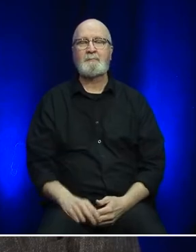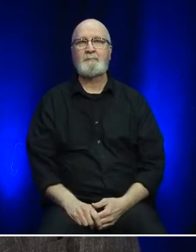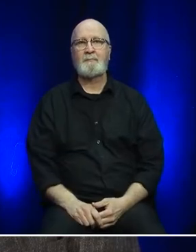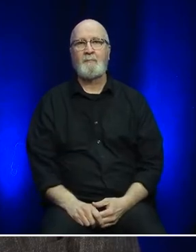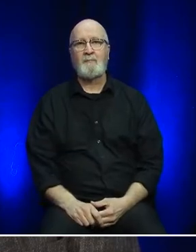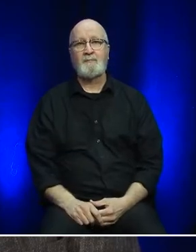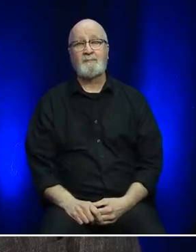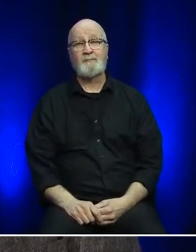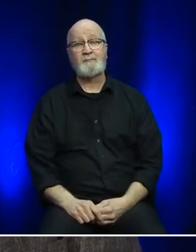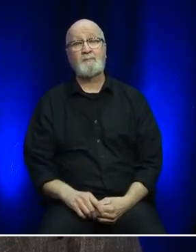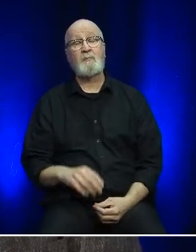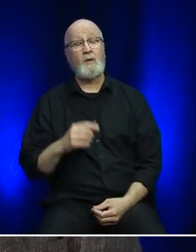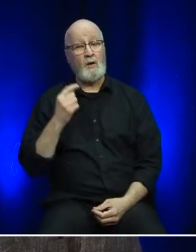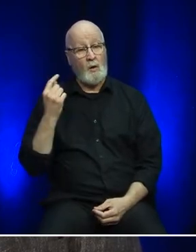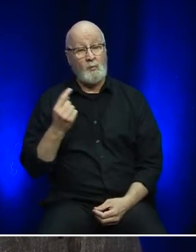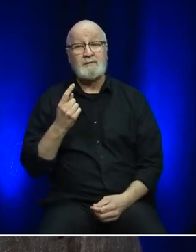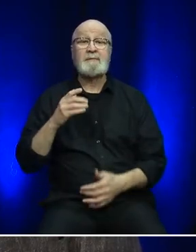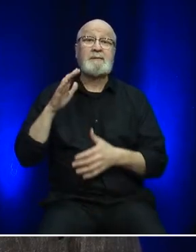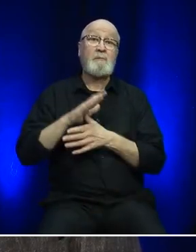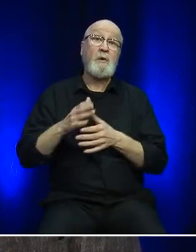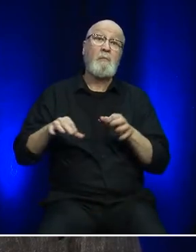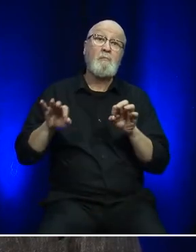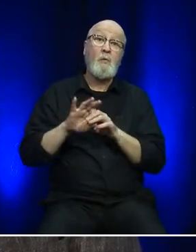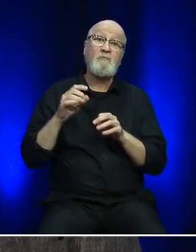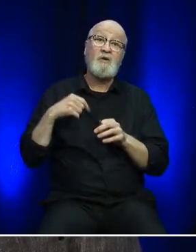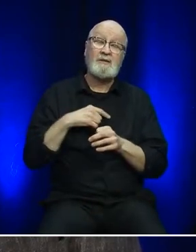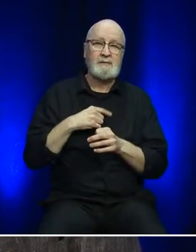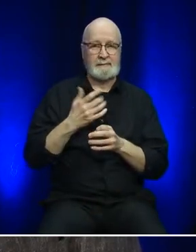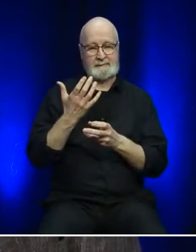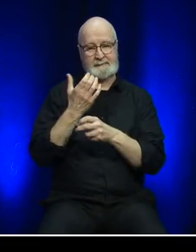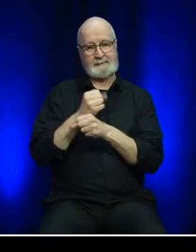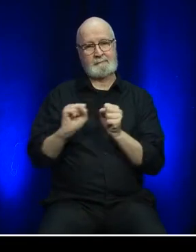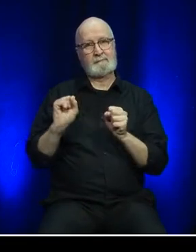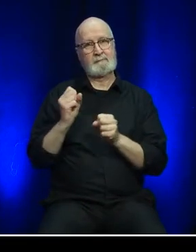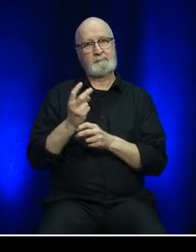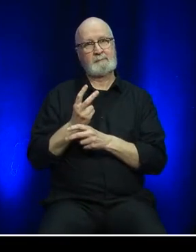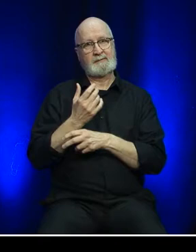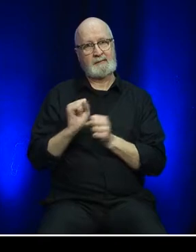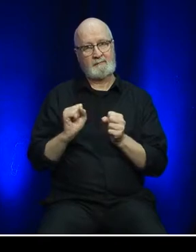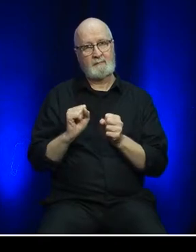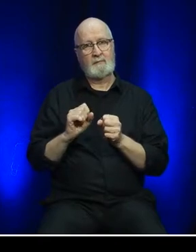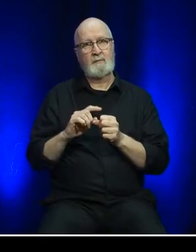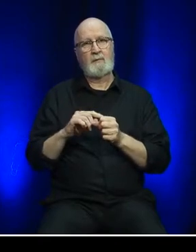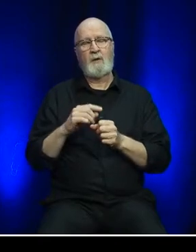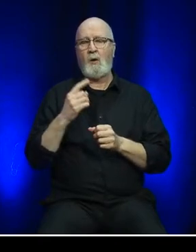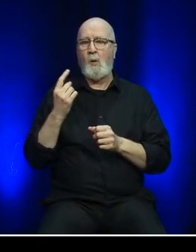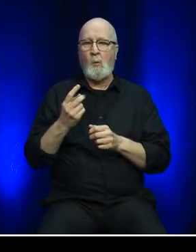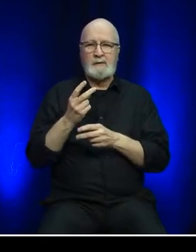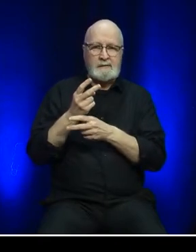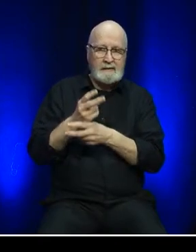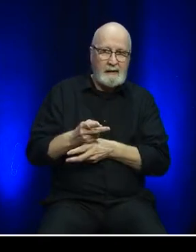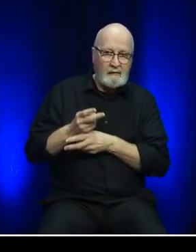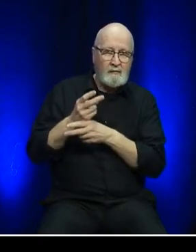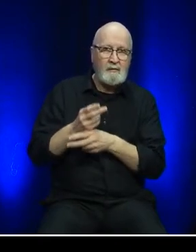As always, safety remains our highest priority at Marine Atlantic. Through safety and security measures, our efforts are